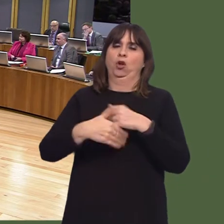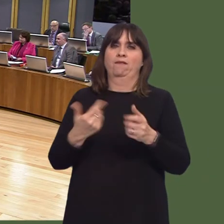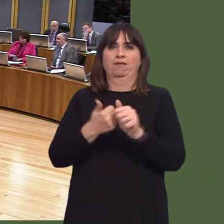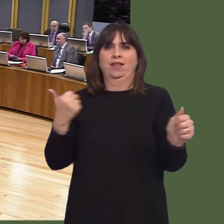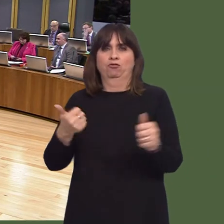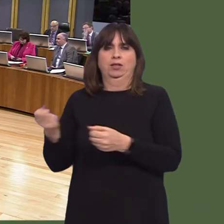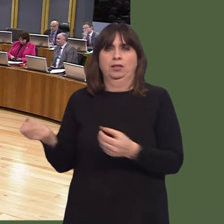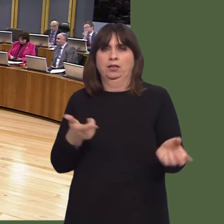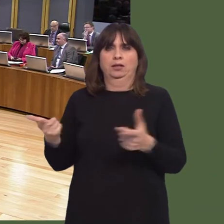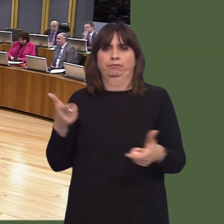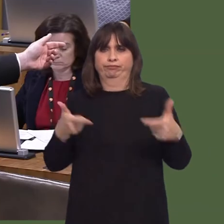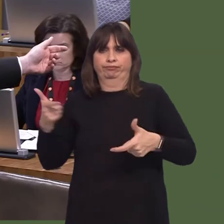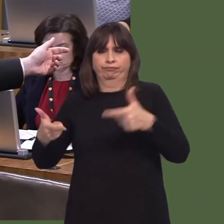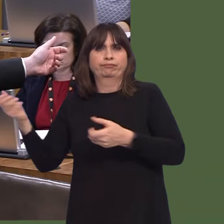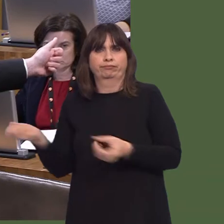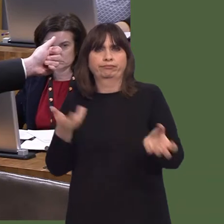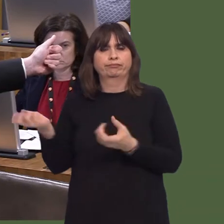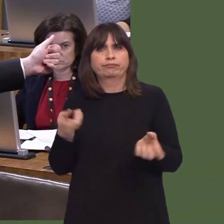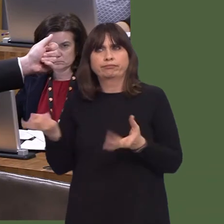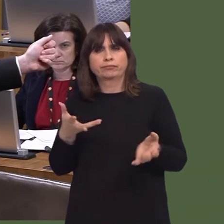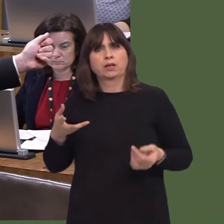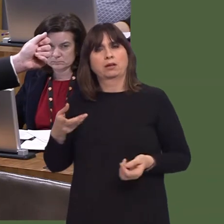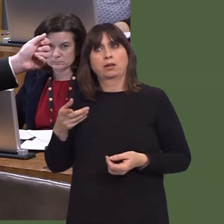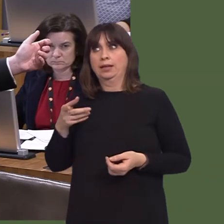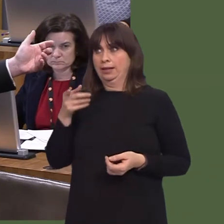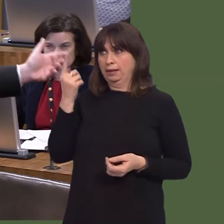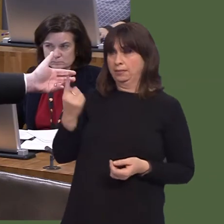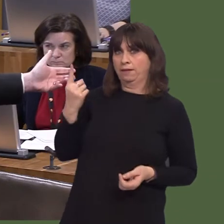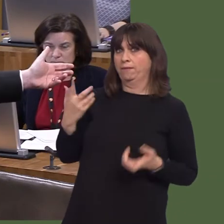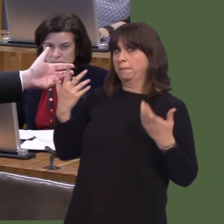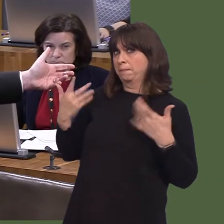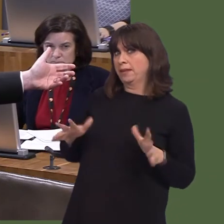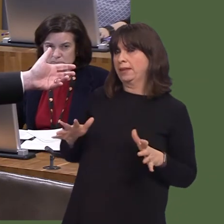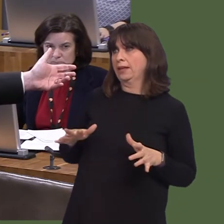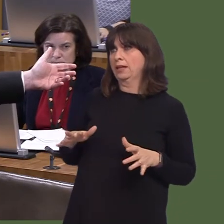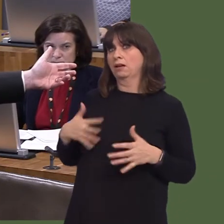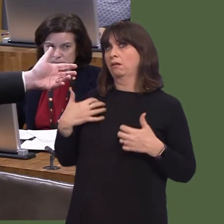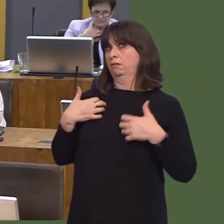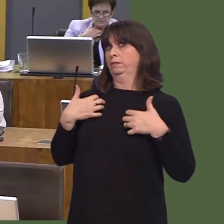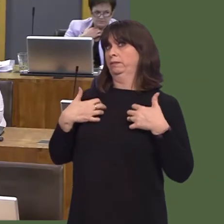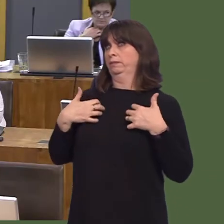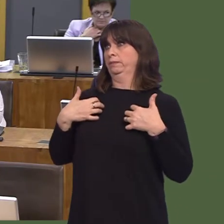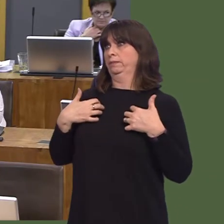So, I wonder whether the Welsh Government could do more to facilitate the development